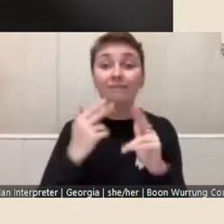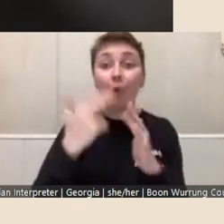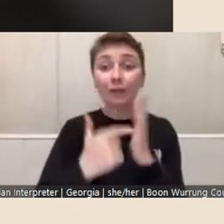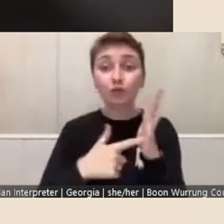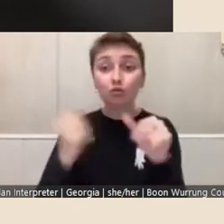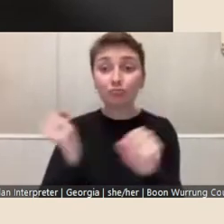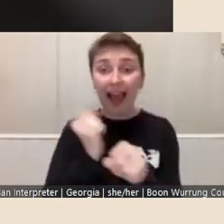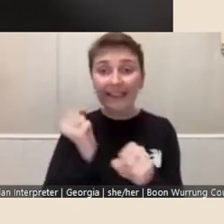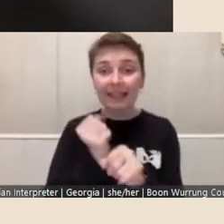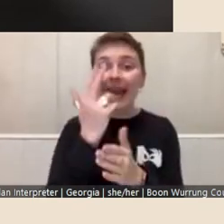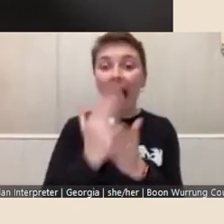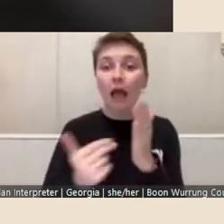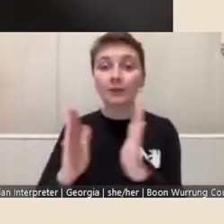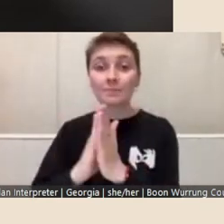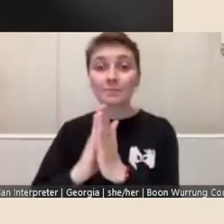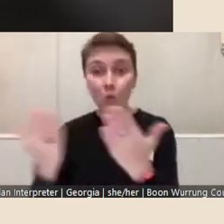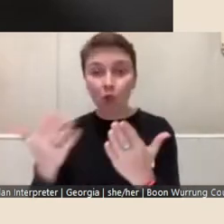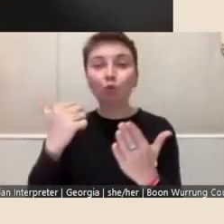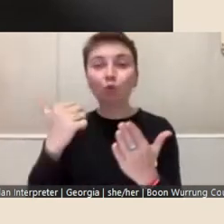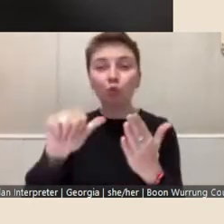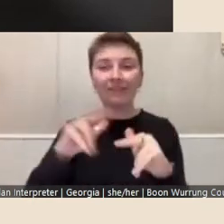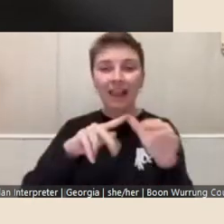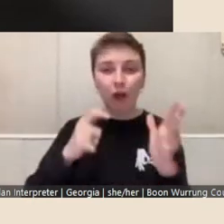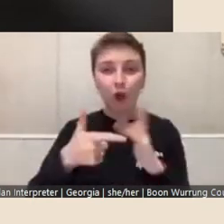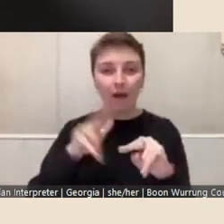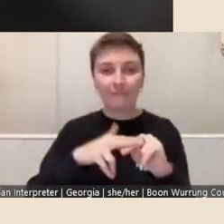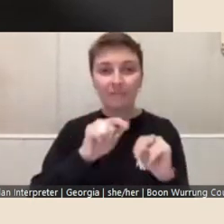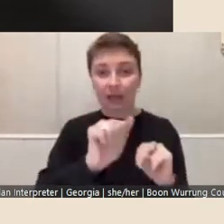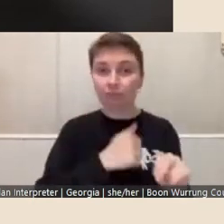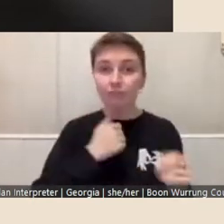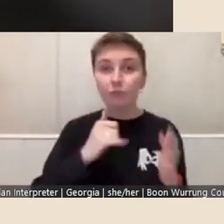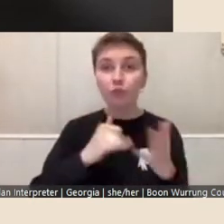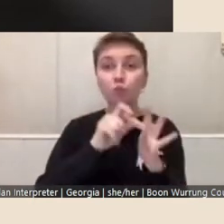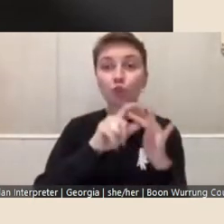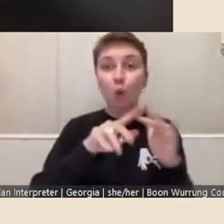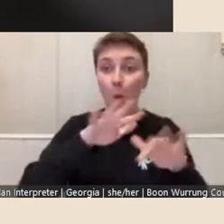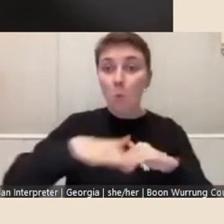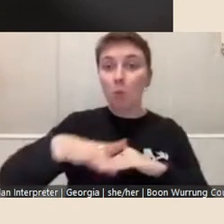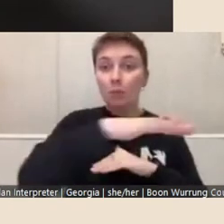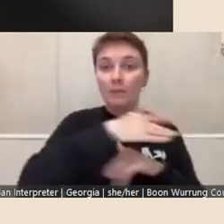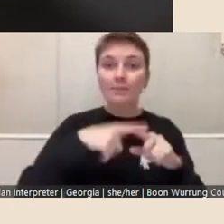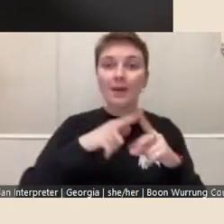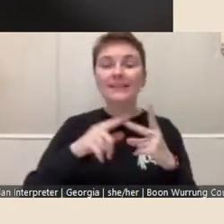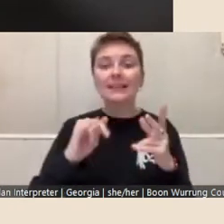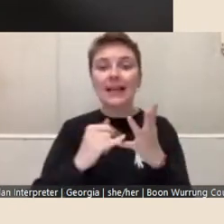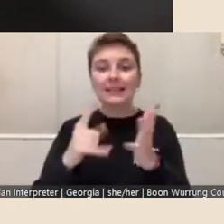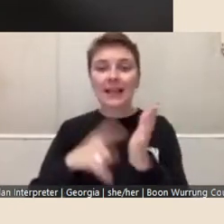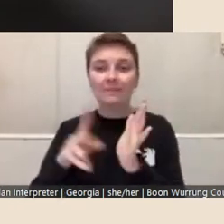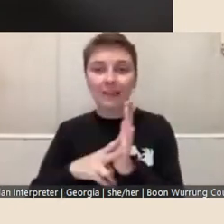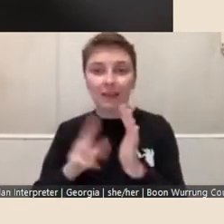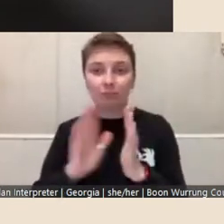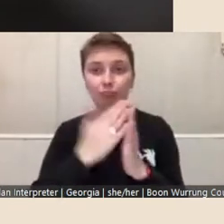using the facilities at Baldessin Studio, as well as the State Library collection and resources.